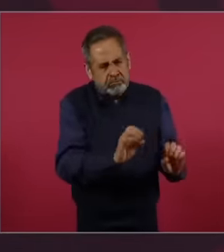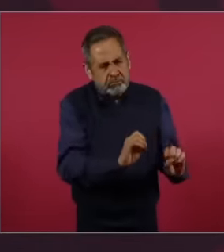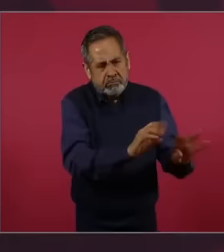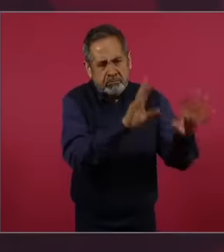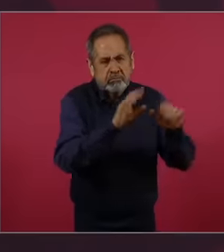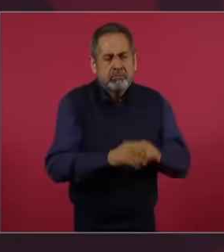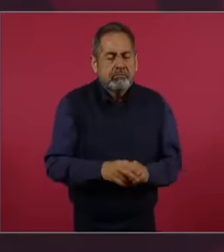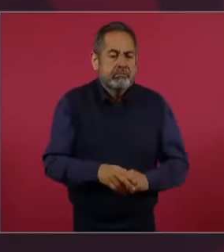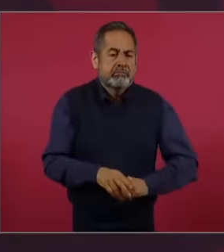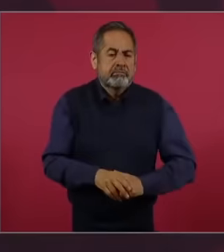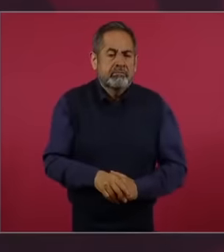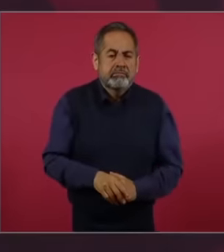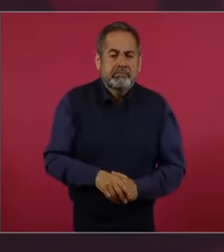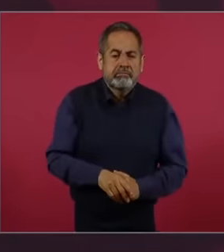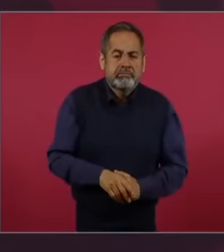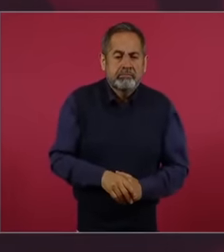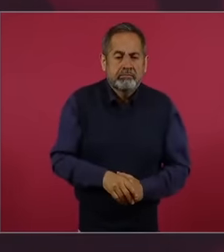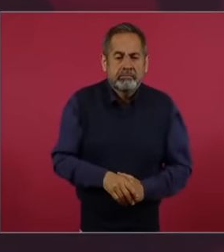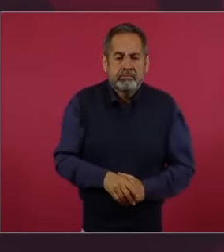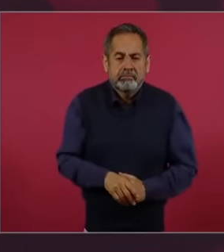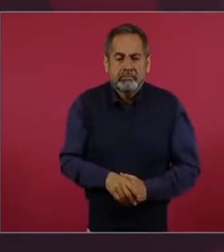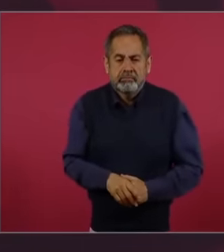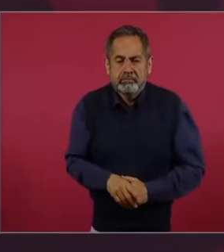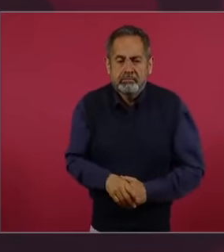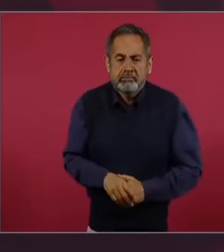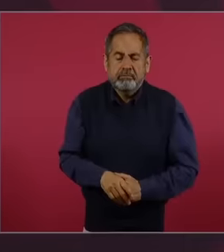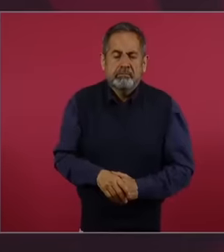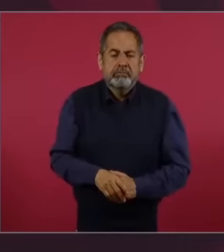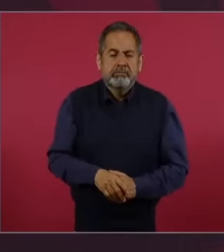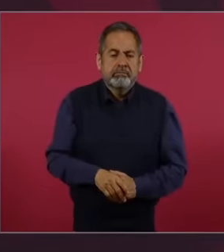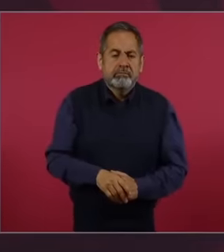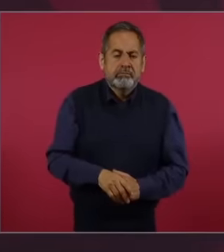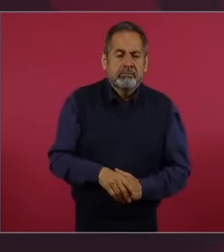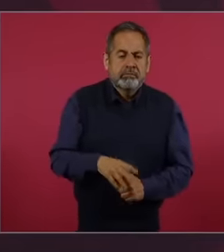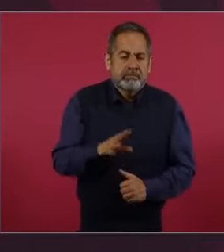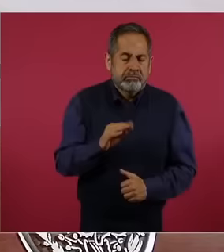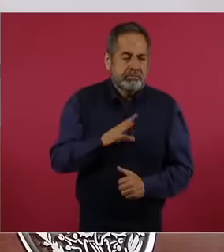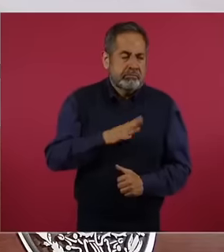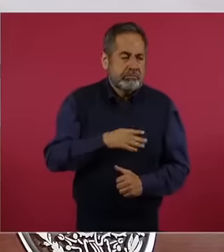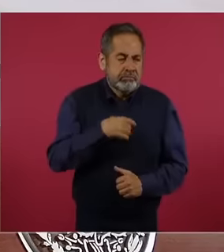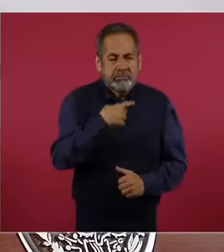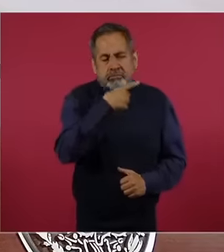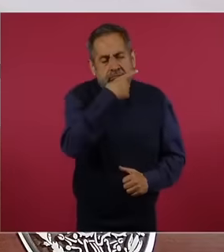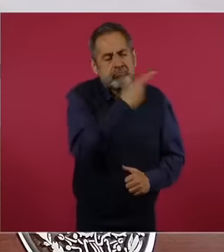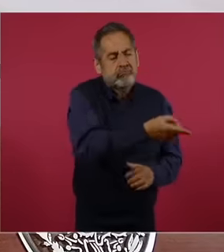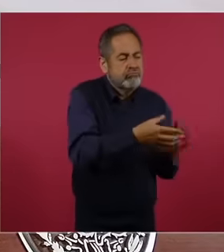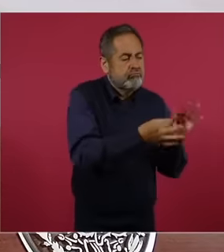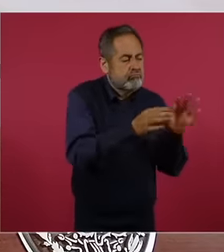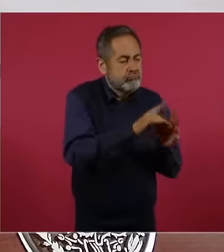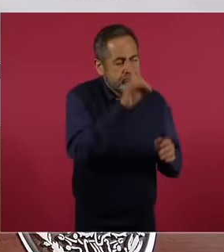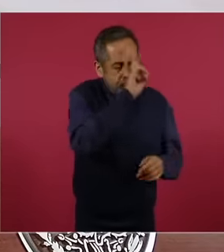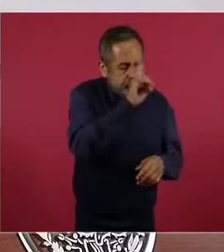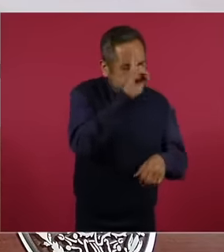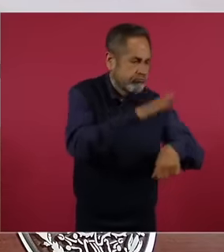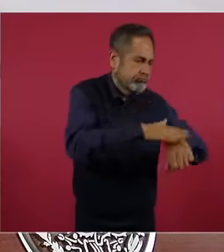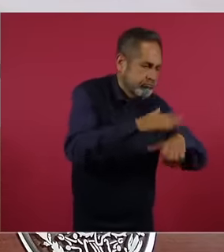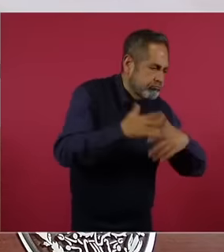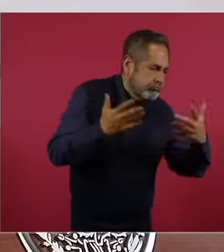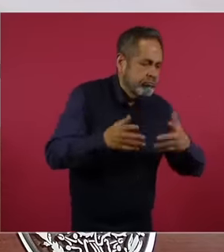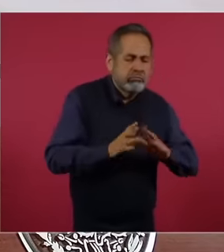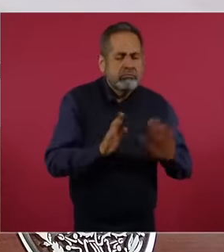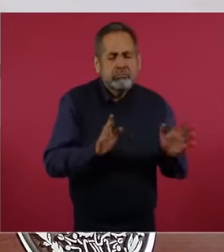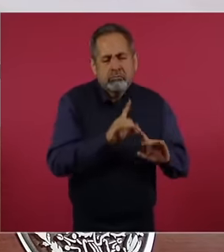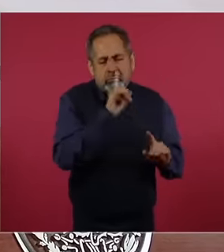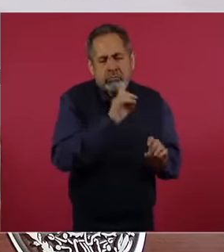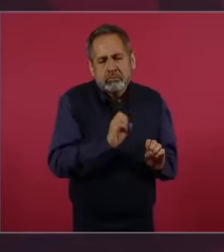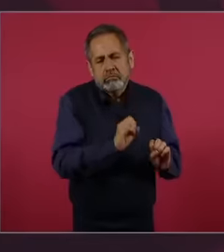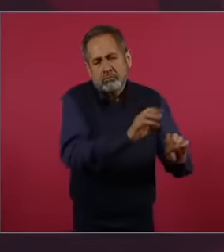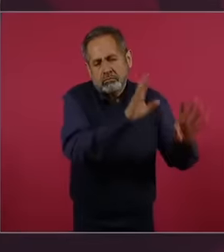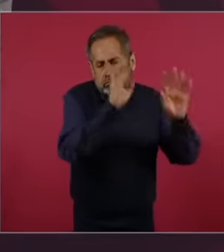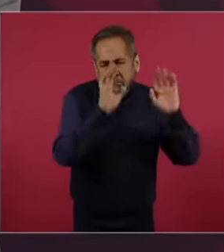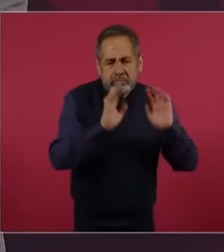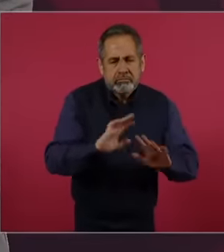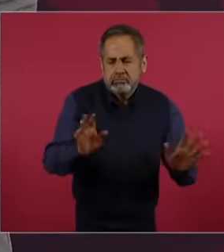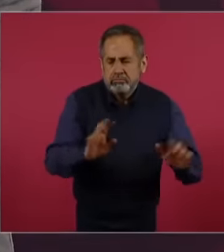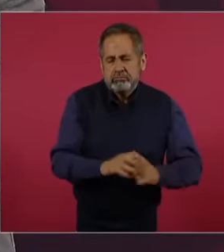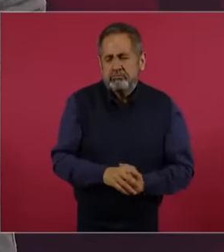this there is nothing to reproach the opposite tell them to continue on